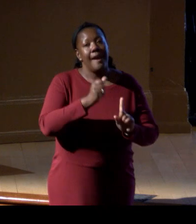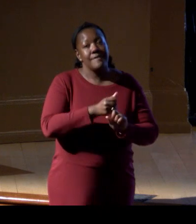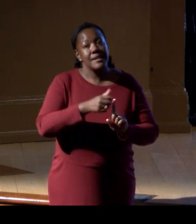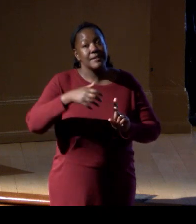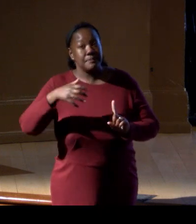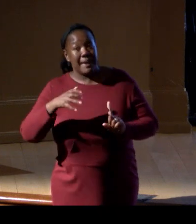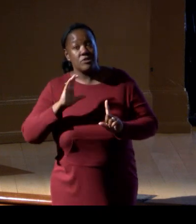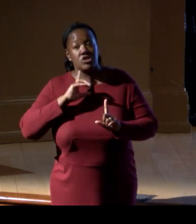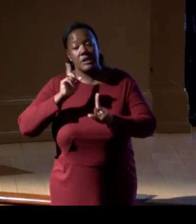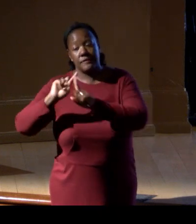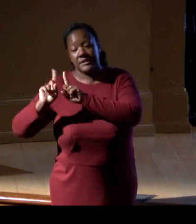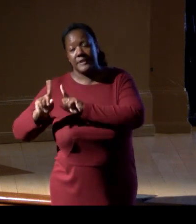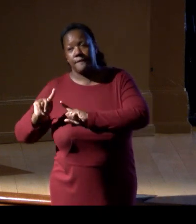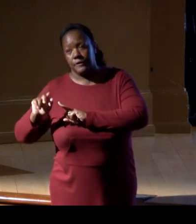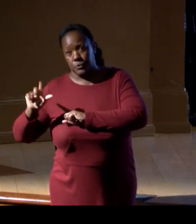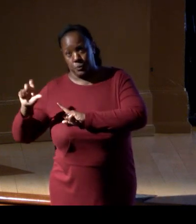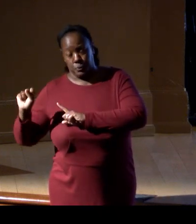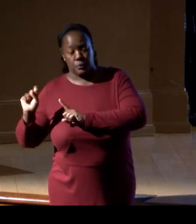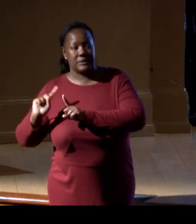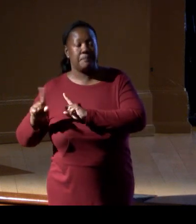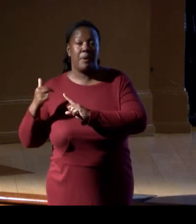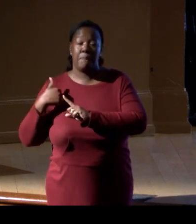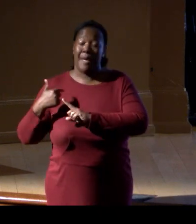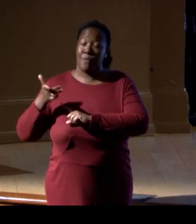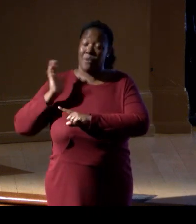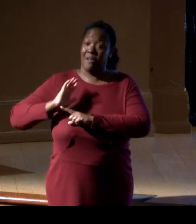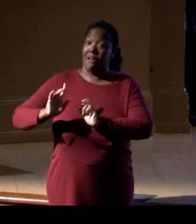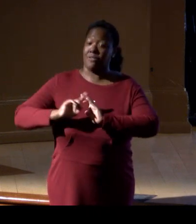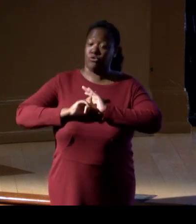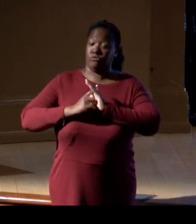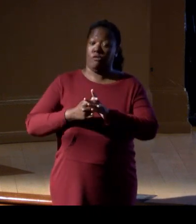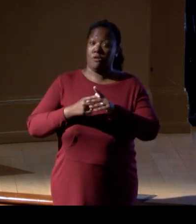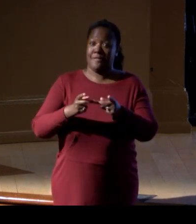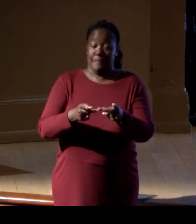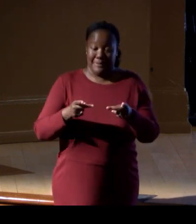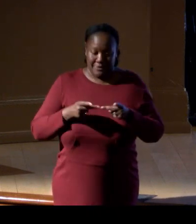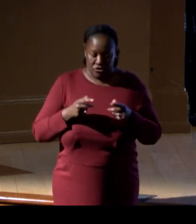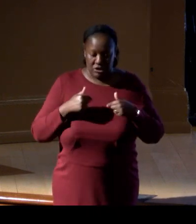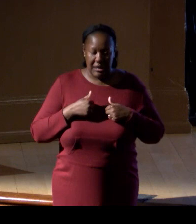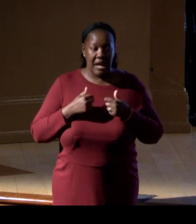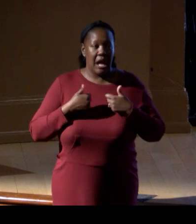but I gotta say, when I started my job, I, you know, was trying to build a biodiversity program there.